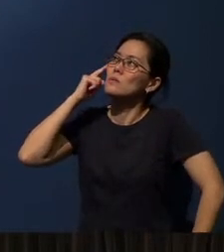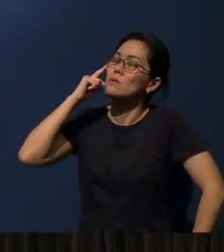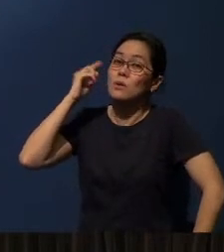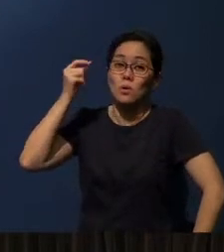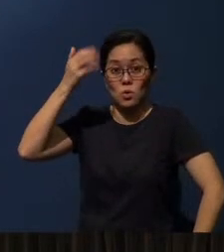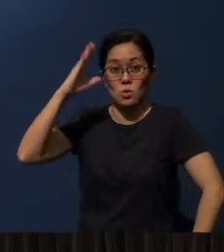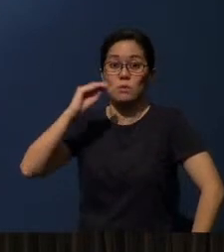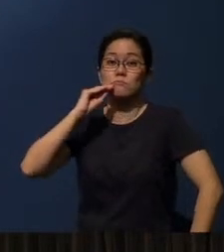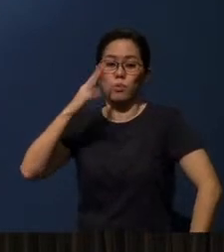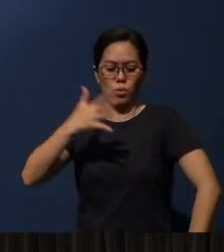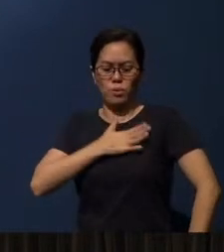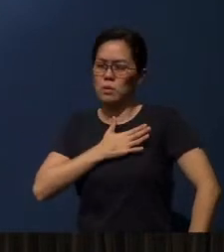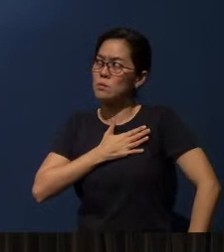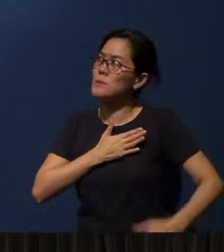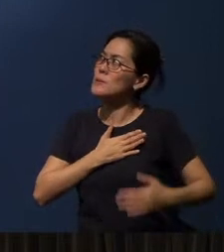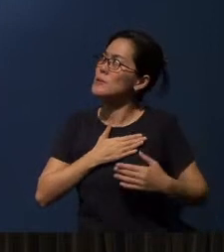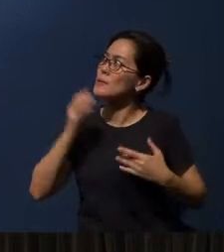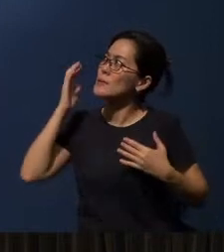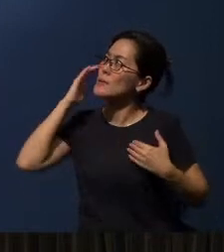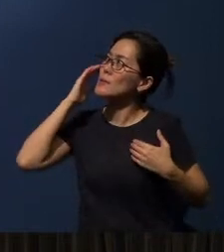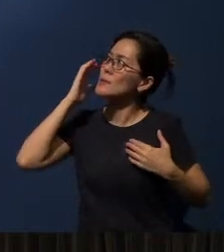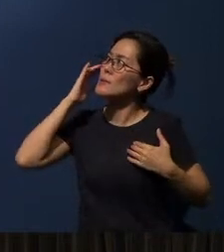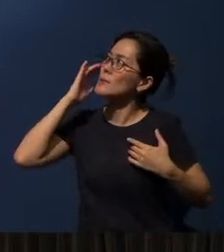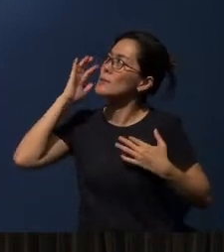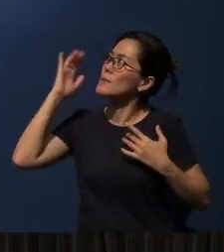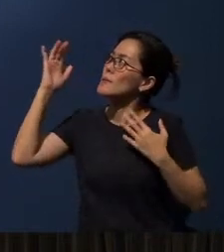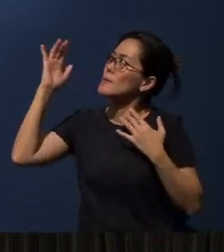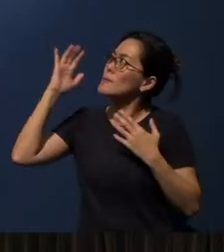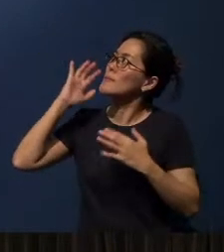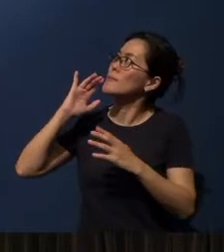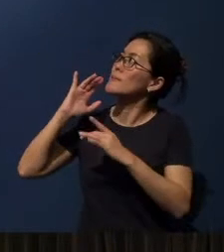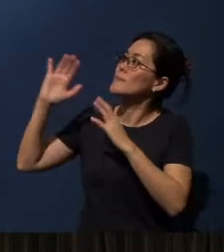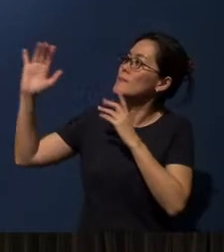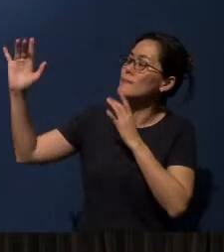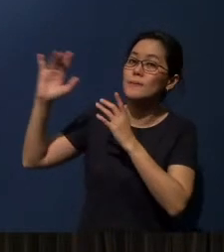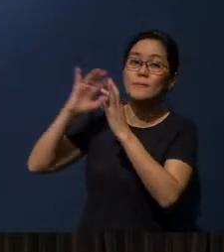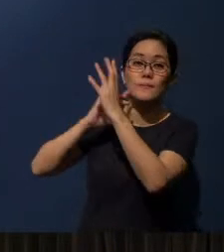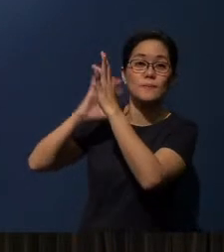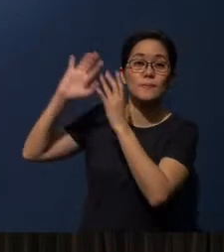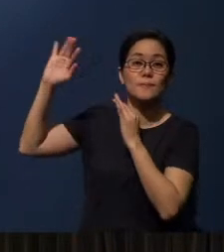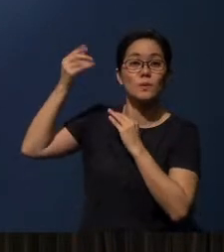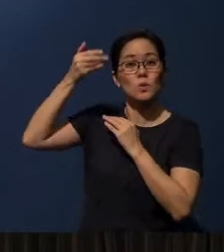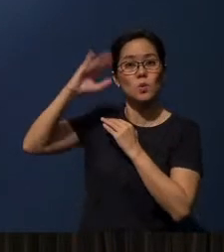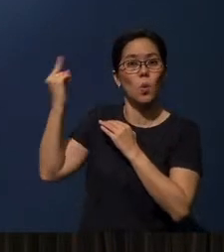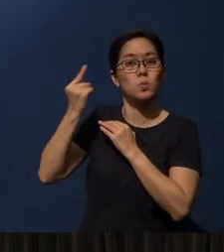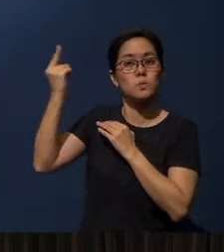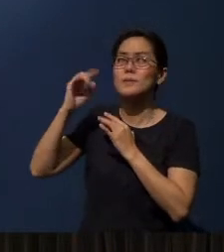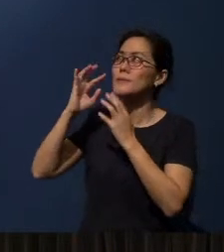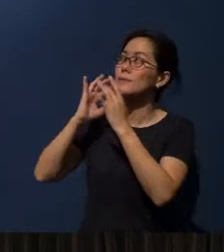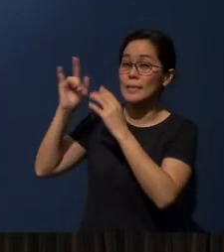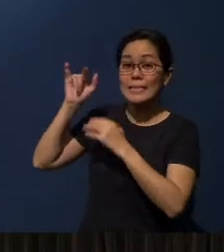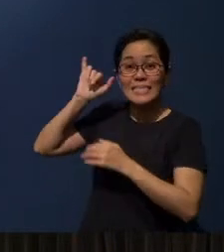and I have a conversation with God in my heart all the time. And that is meditation.